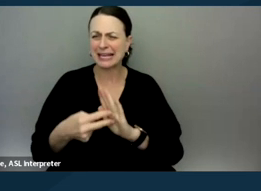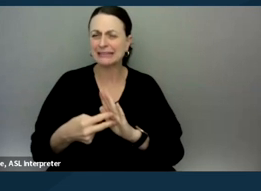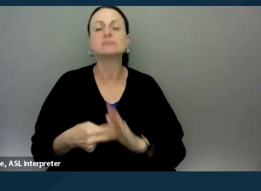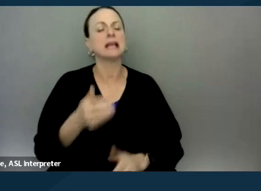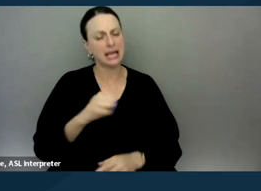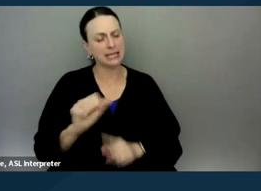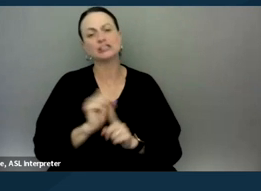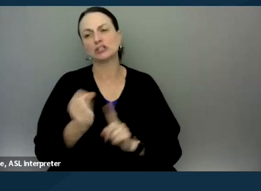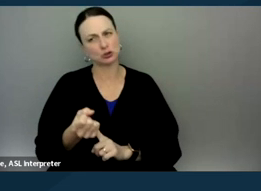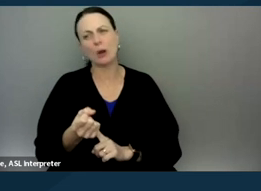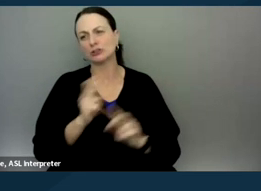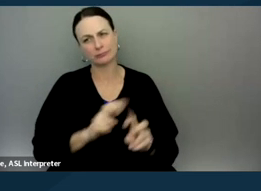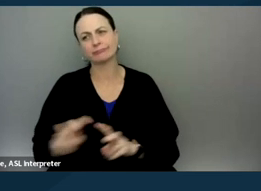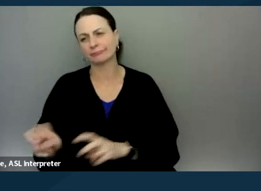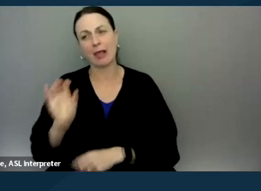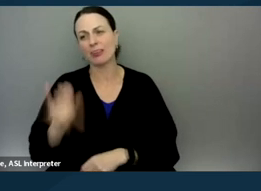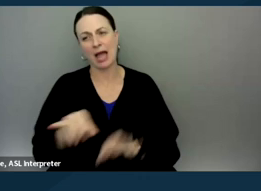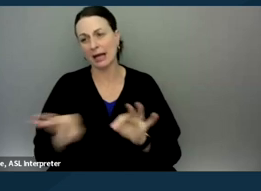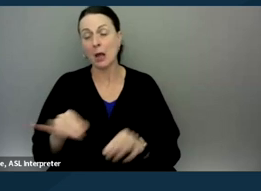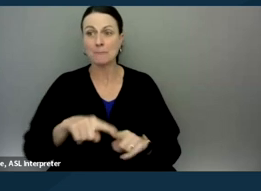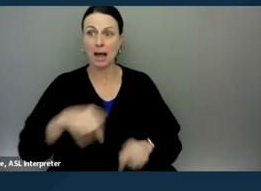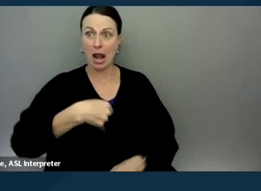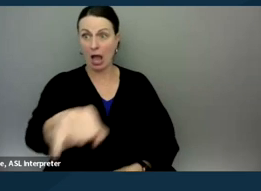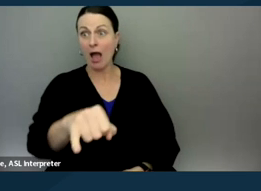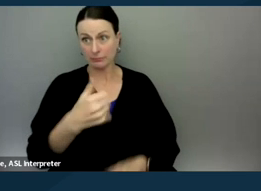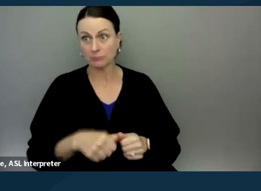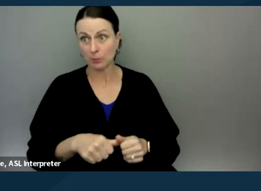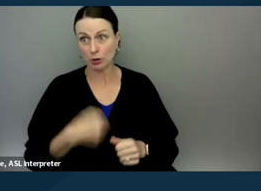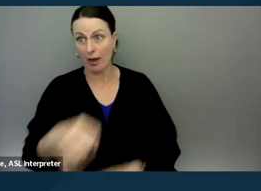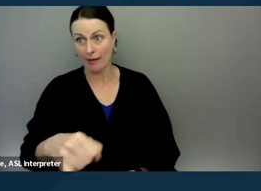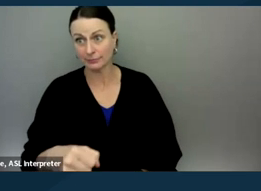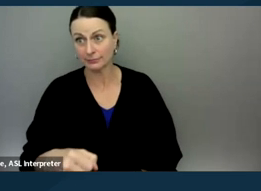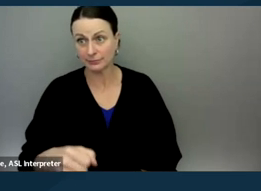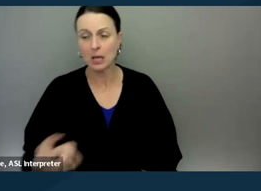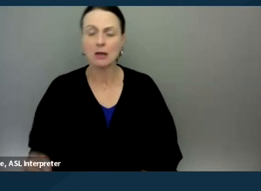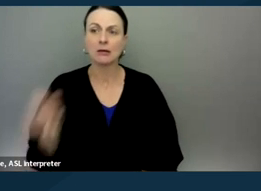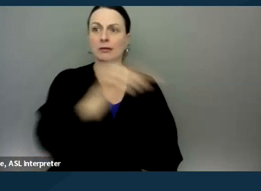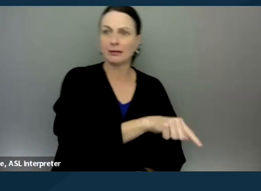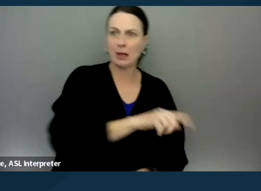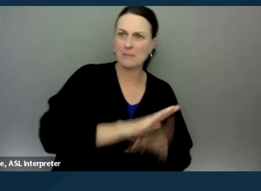but there is a line at which it crosses over into becoming legal advice.